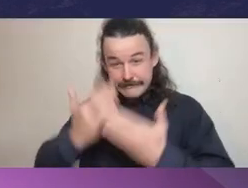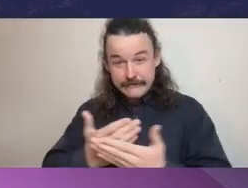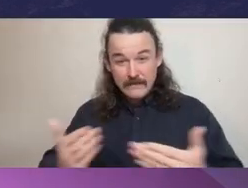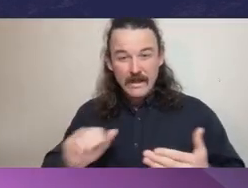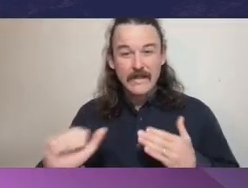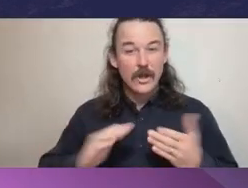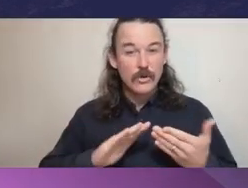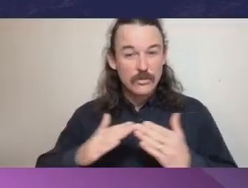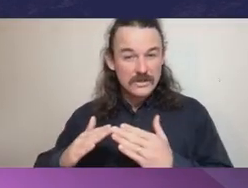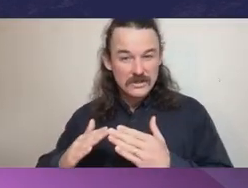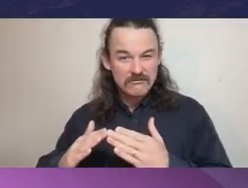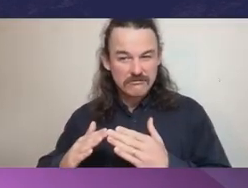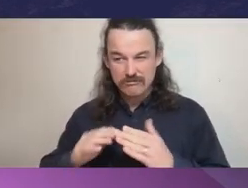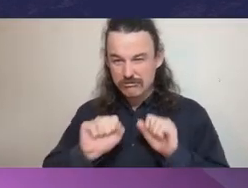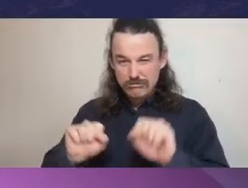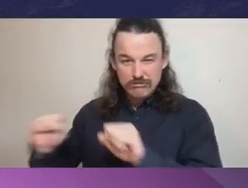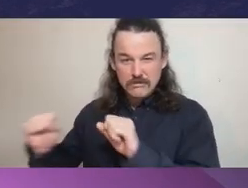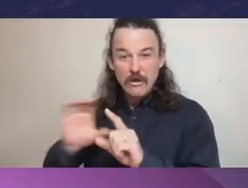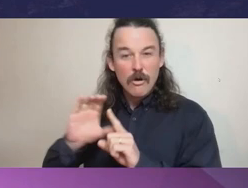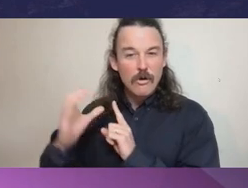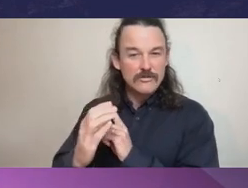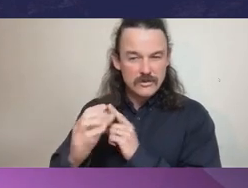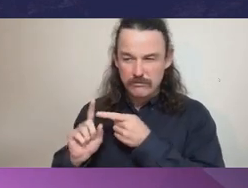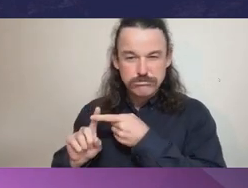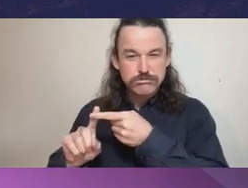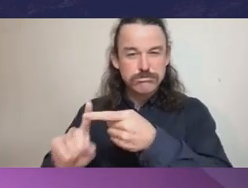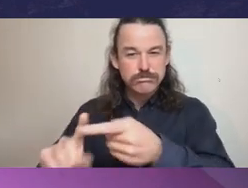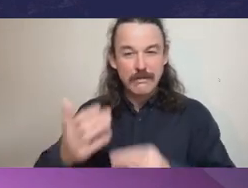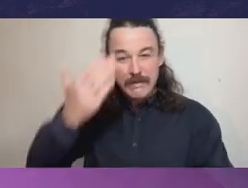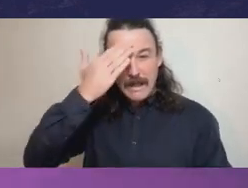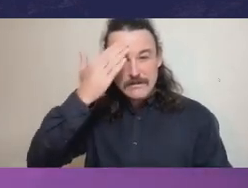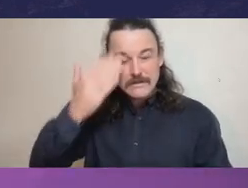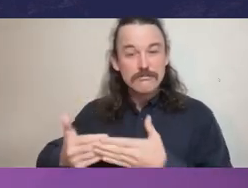their continuing culture and to elders past, present and emerging.